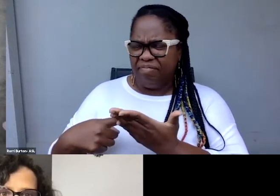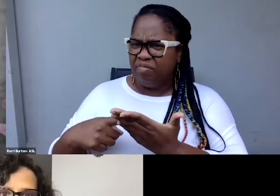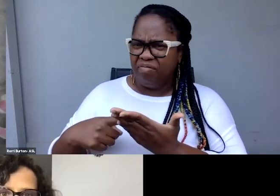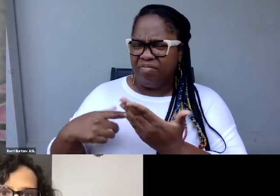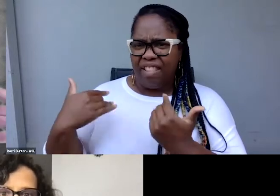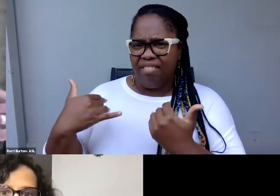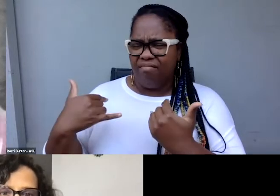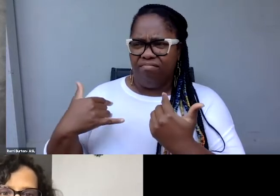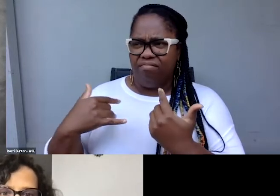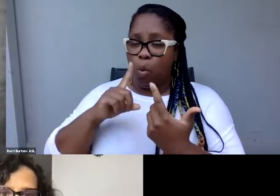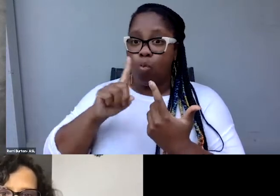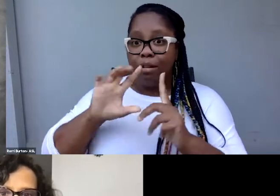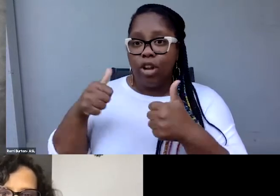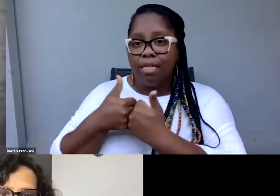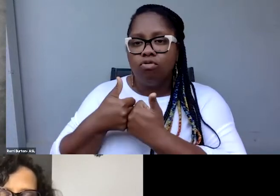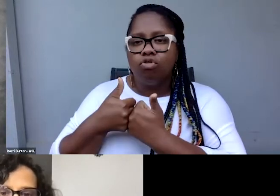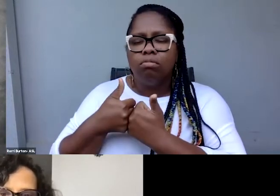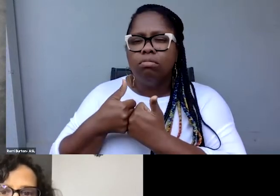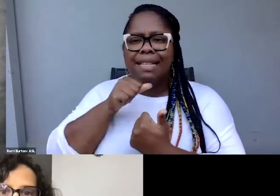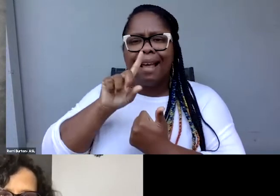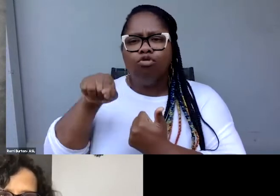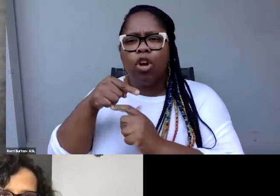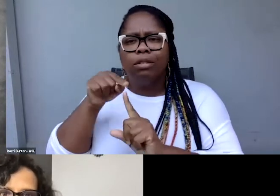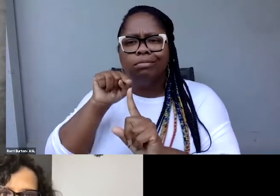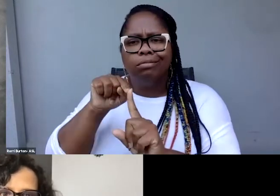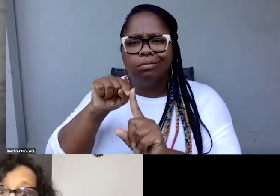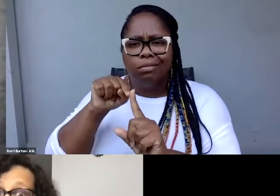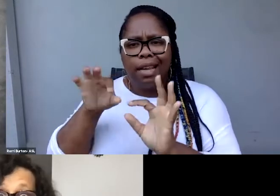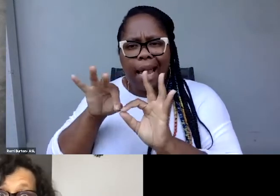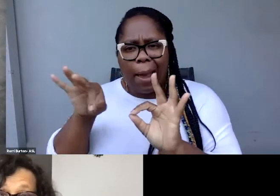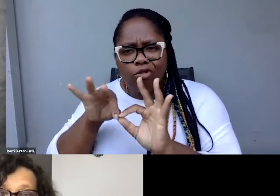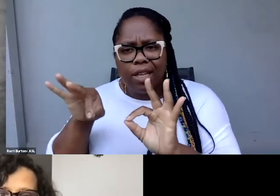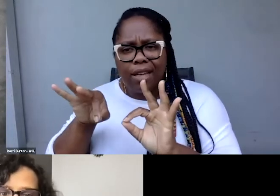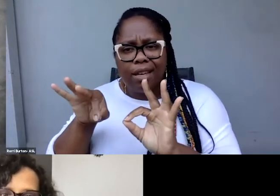whole time, which is not just about captioning, but about quality captioning.